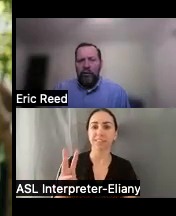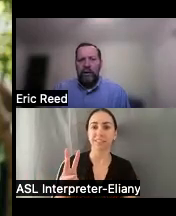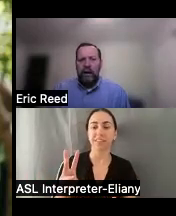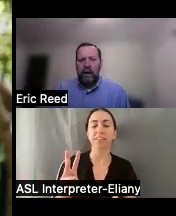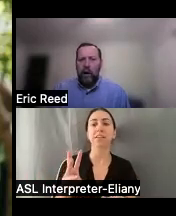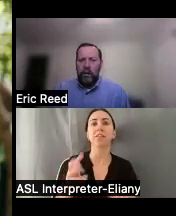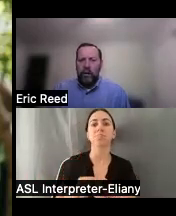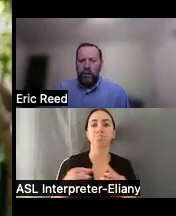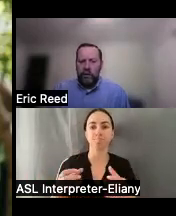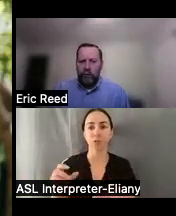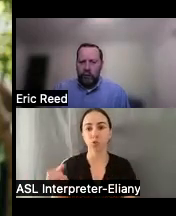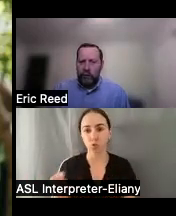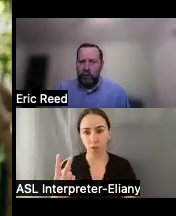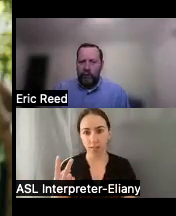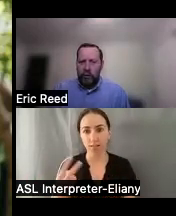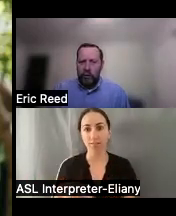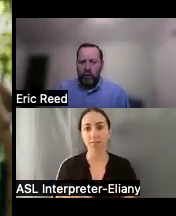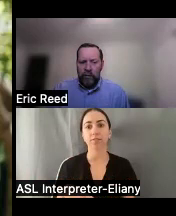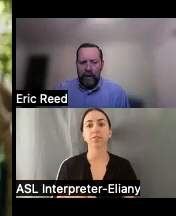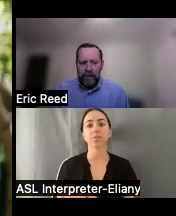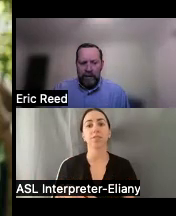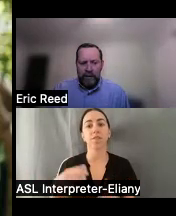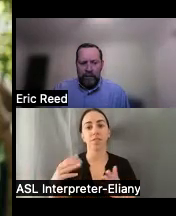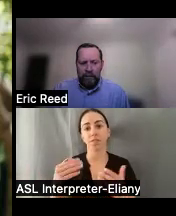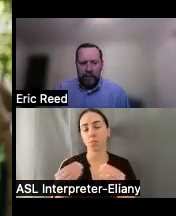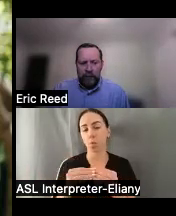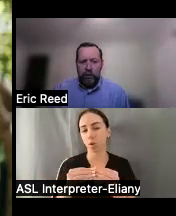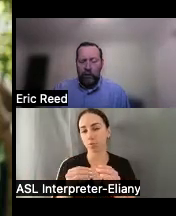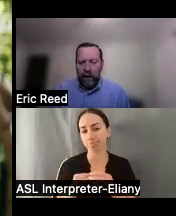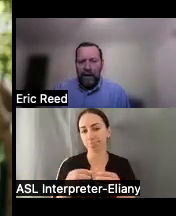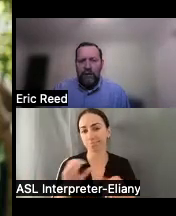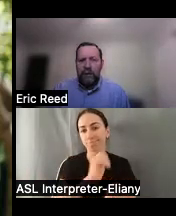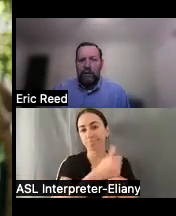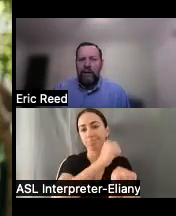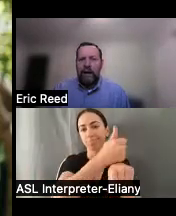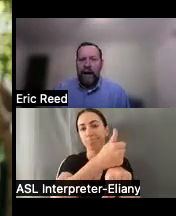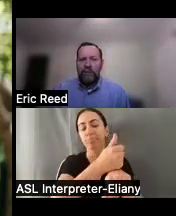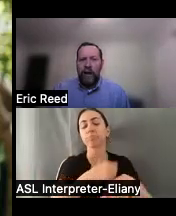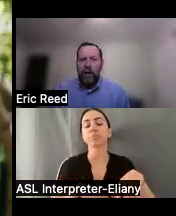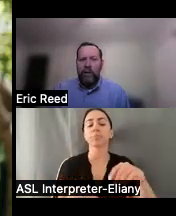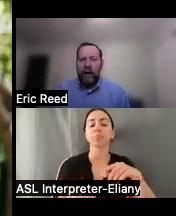knowing there's still certainly room for growth and that's um future plans but as for now we've